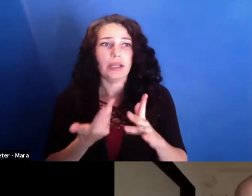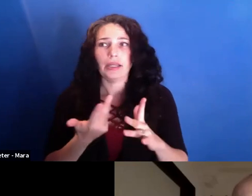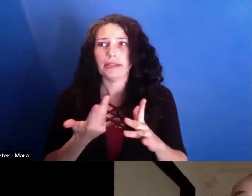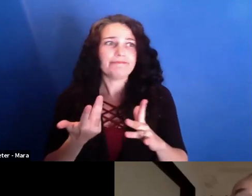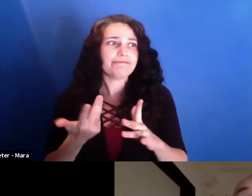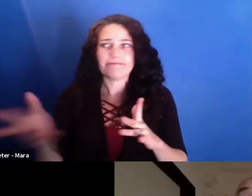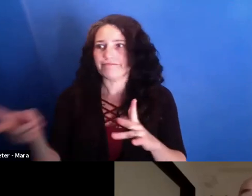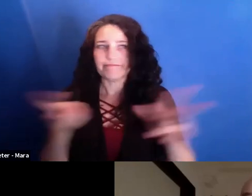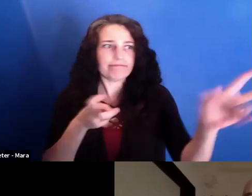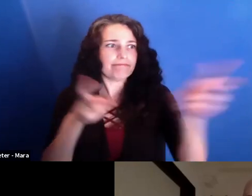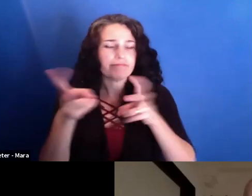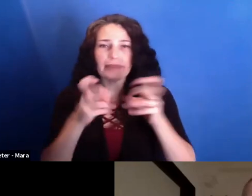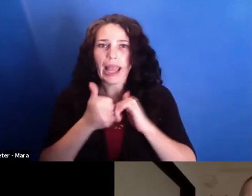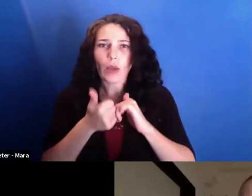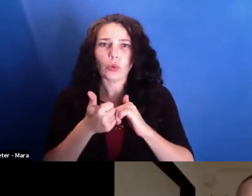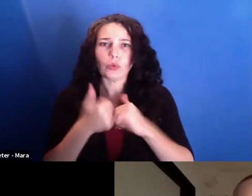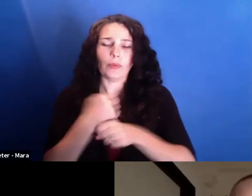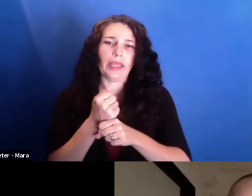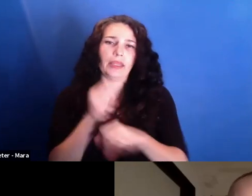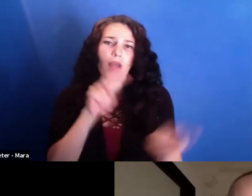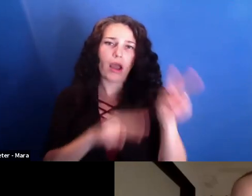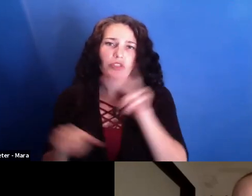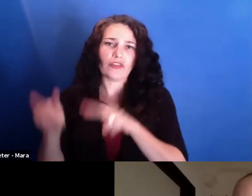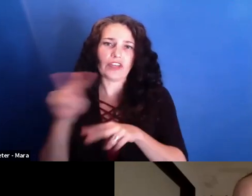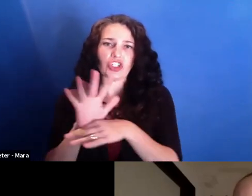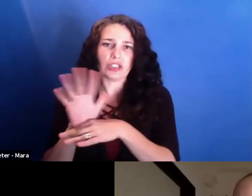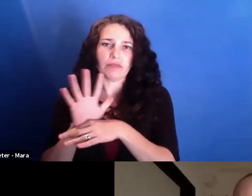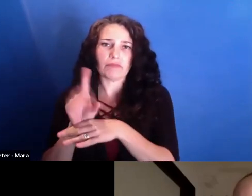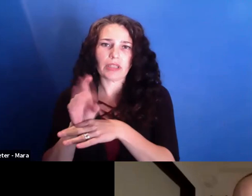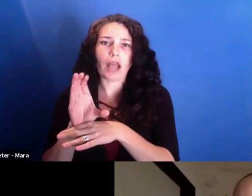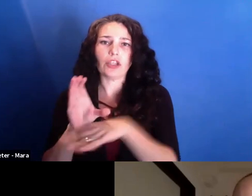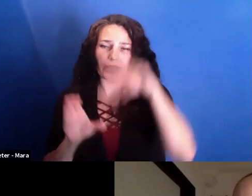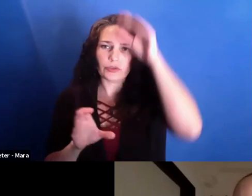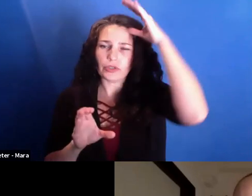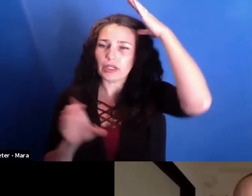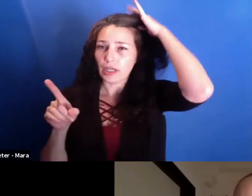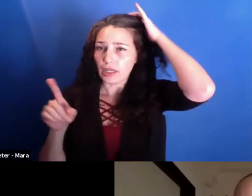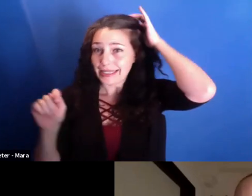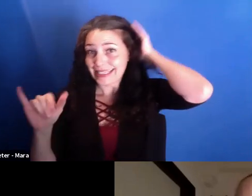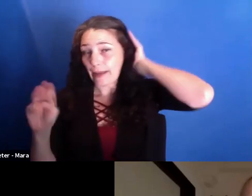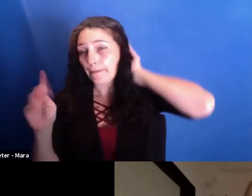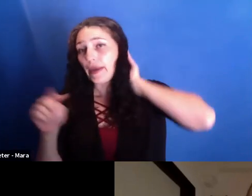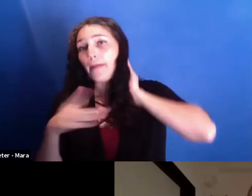an observational documentary about it. Because from my interesting of other interviews you've done, in terms of how you approach your films,